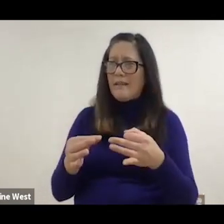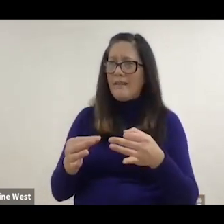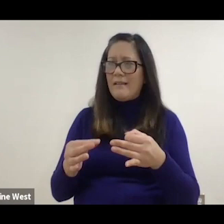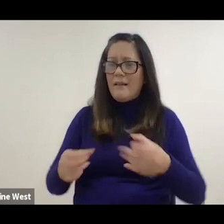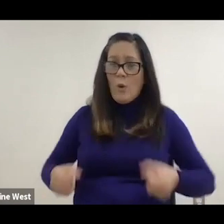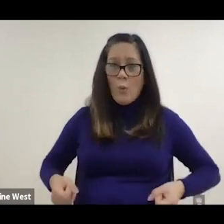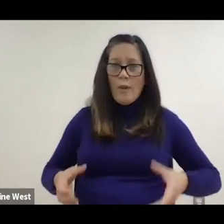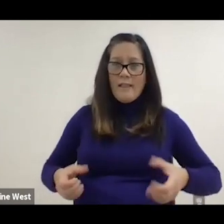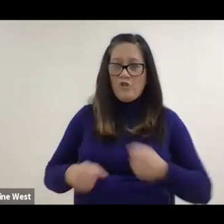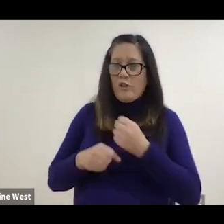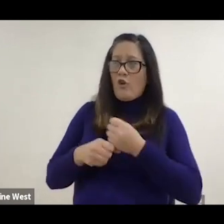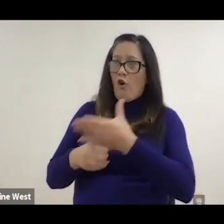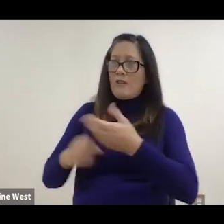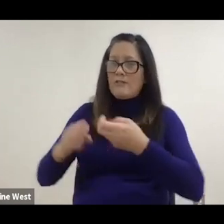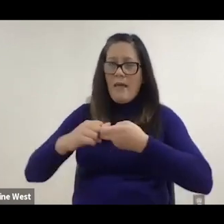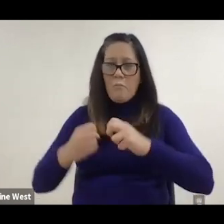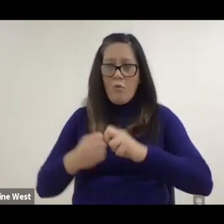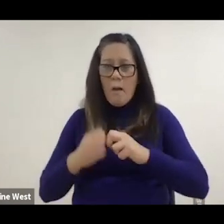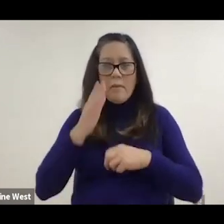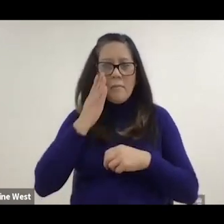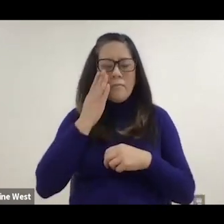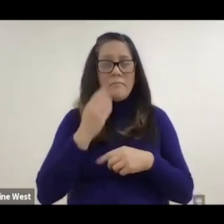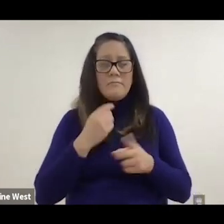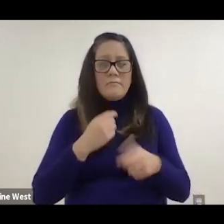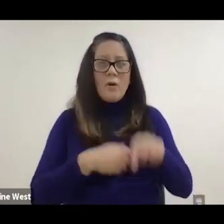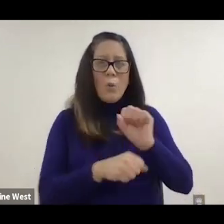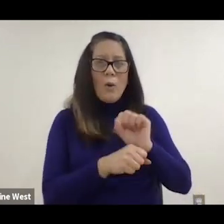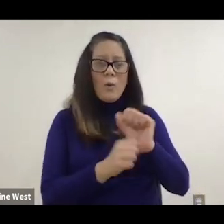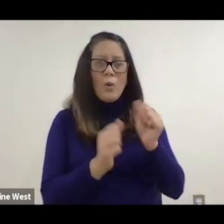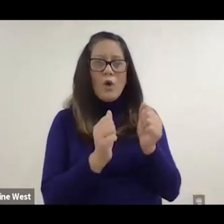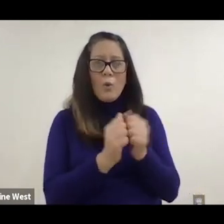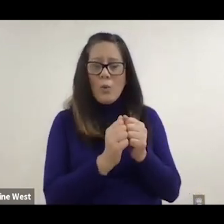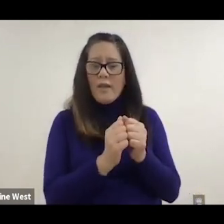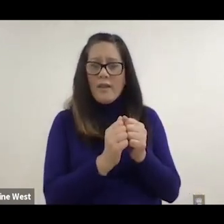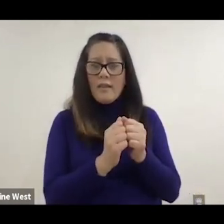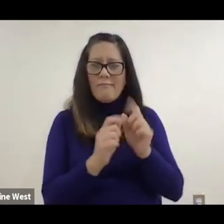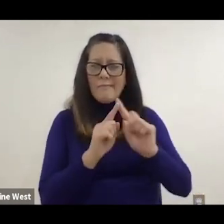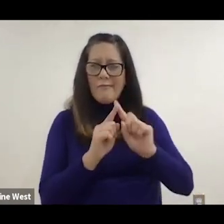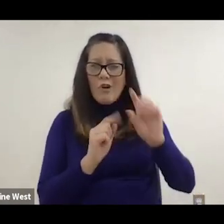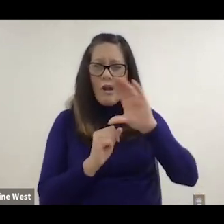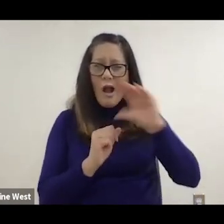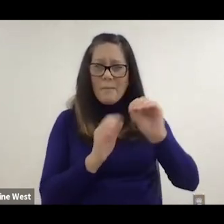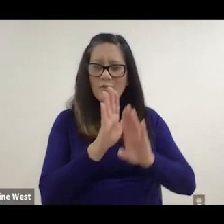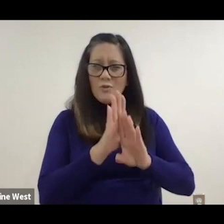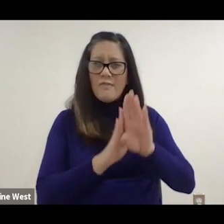How we did that is we. We work with companies to develop high speed ultrasound images.